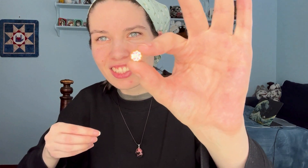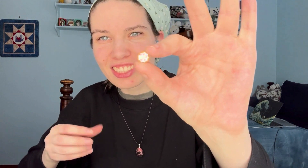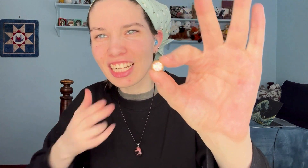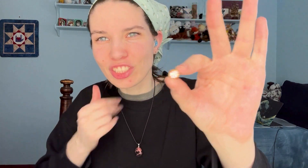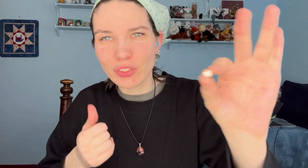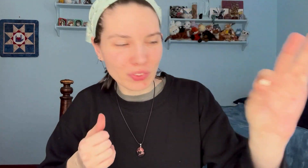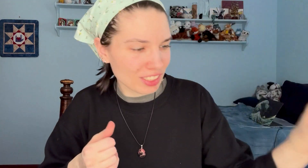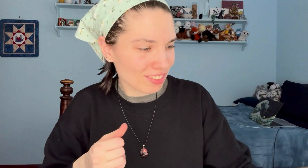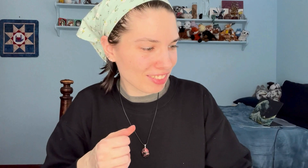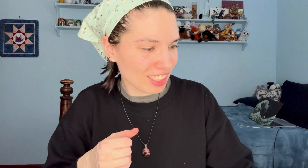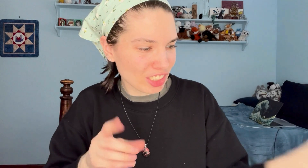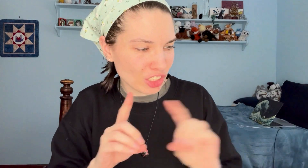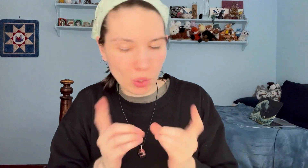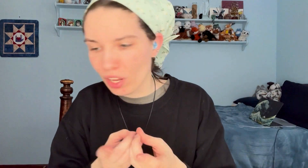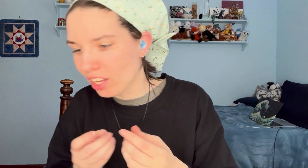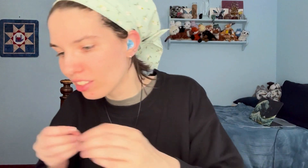Cute! Donut